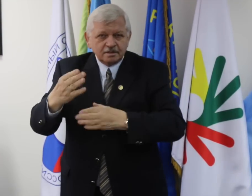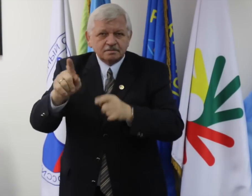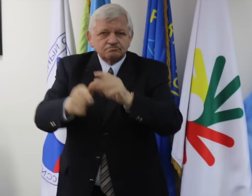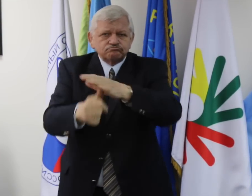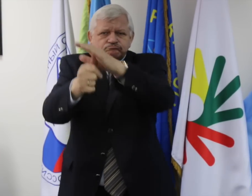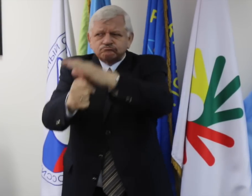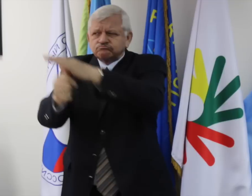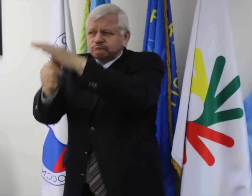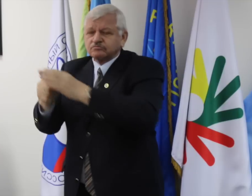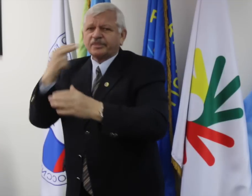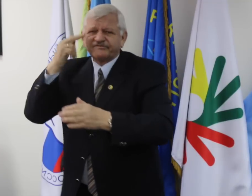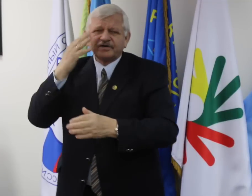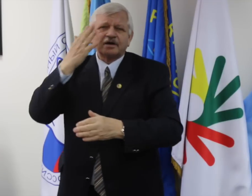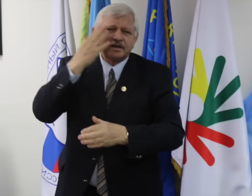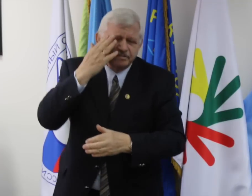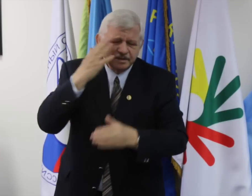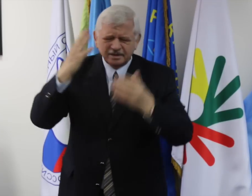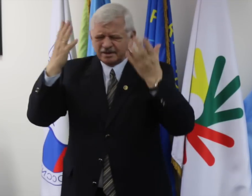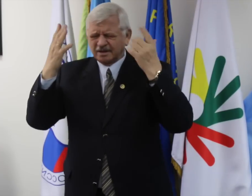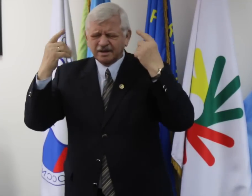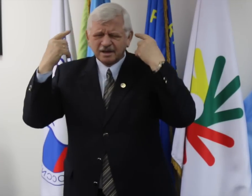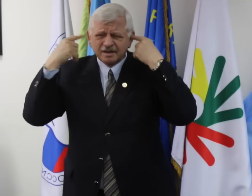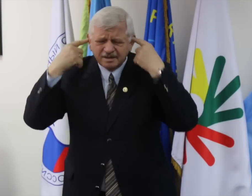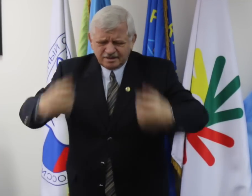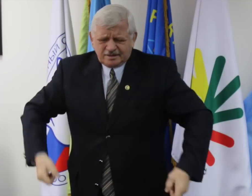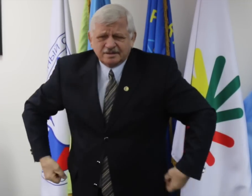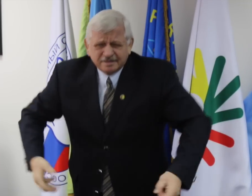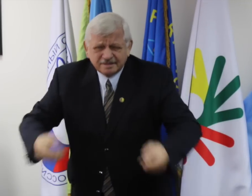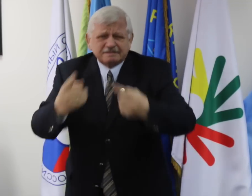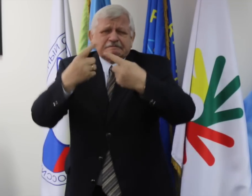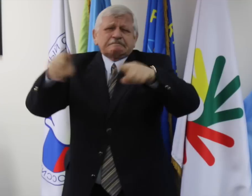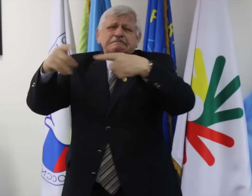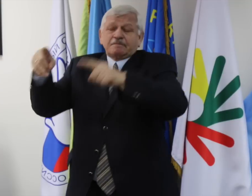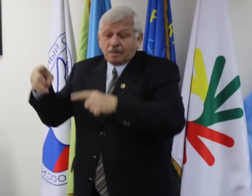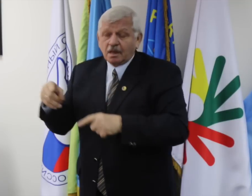concerning the social issues for variety of disability groups,